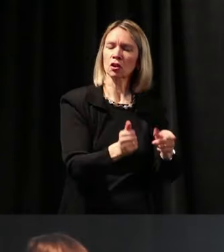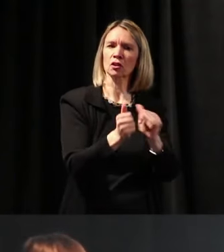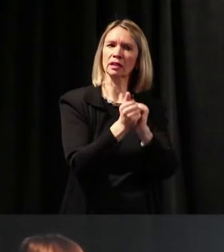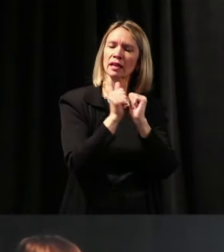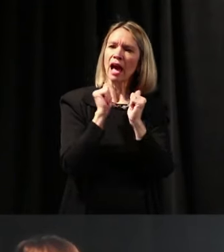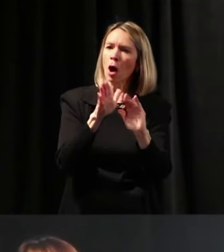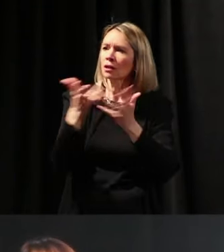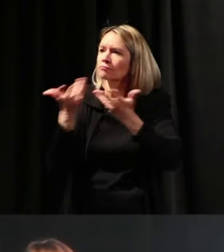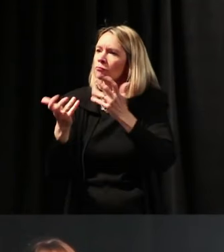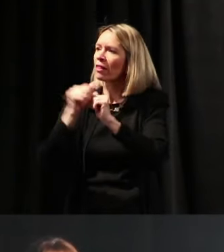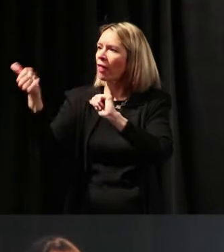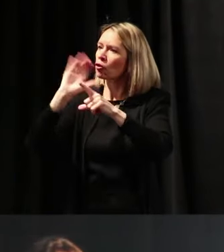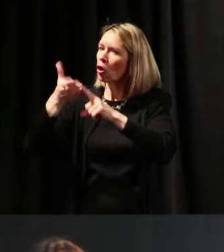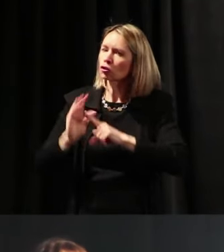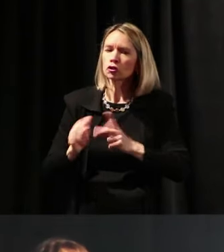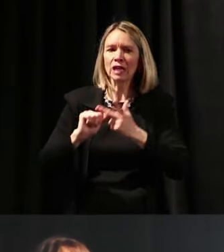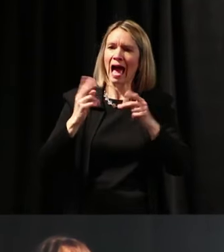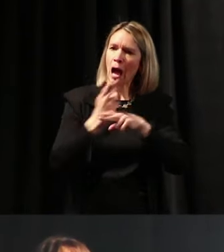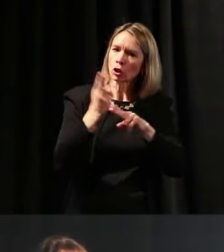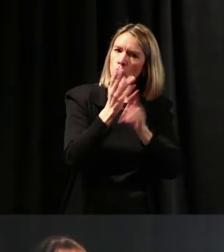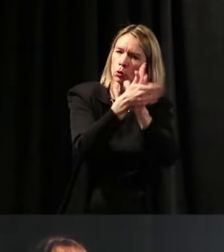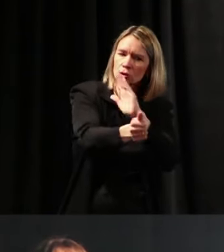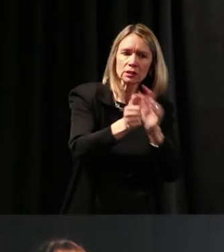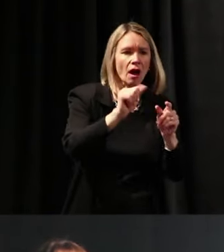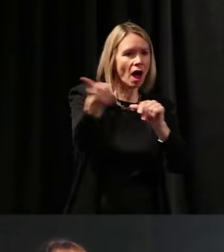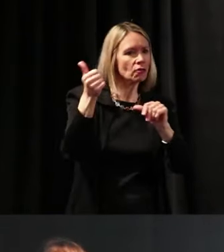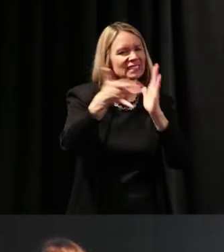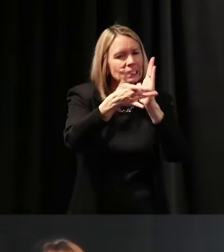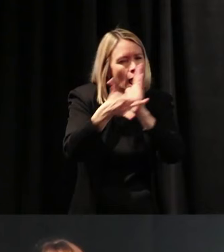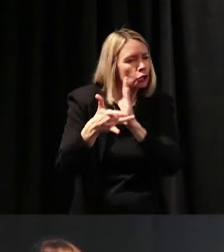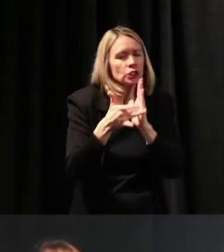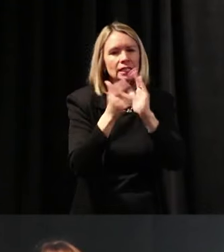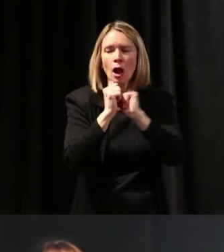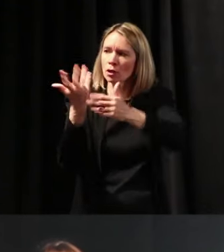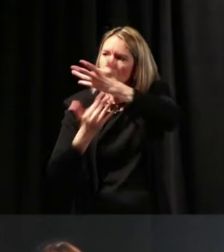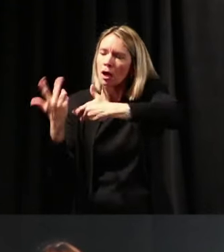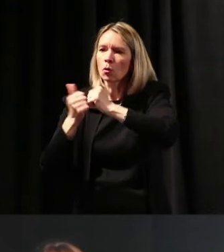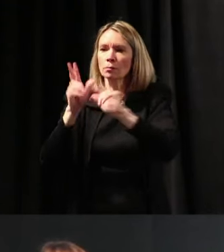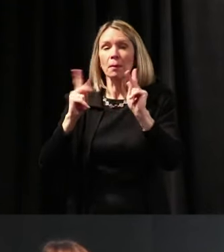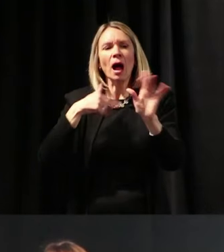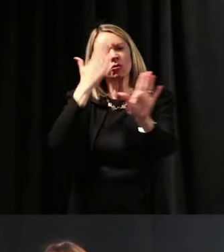at using technology as a learning tool and interacting with people. I'll show you how we can do that.